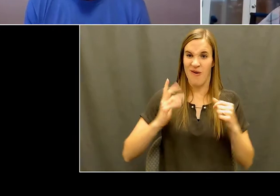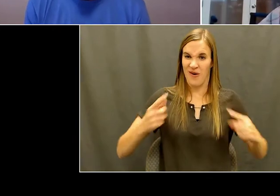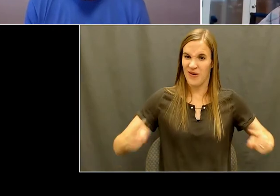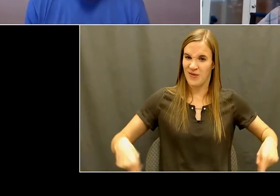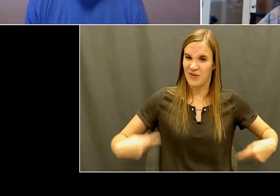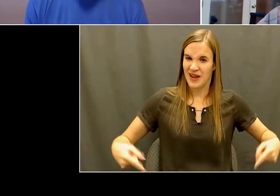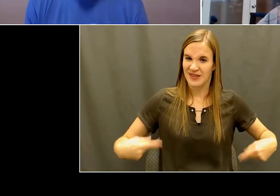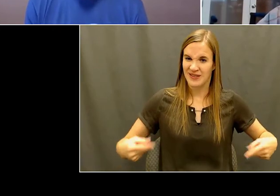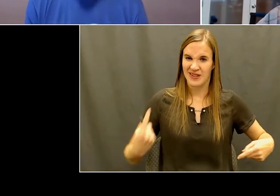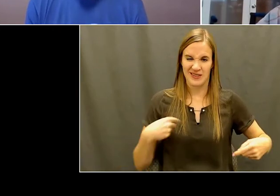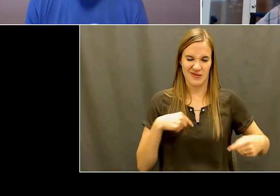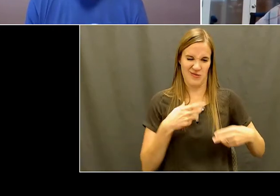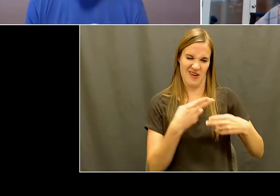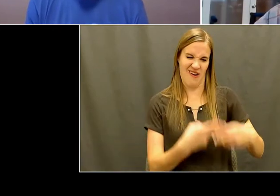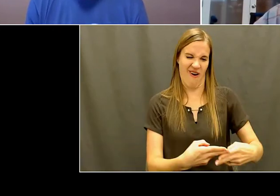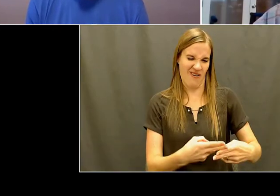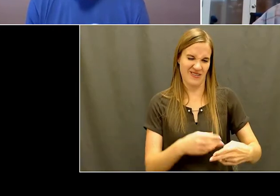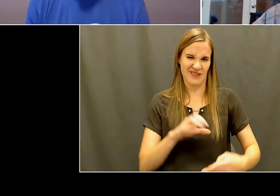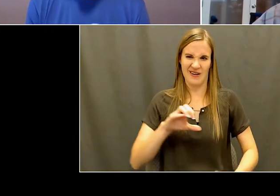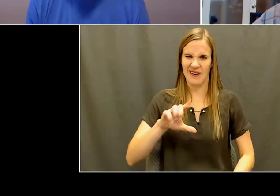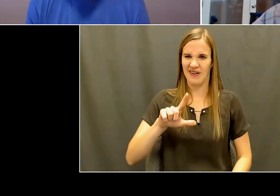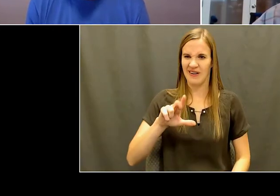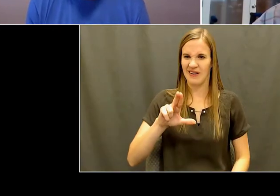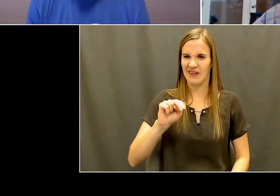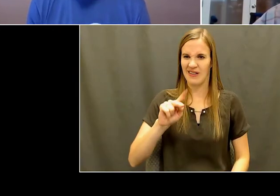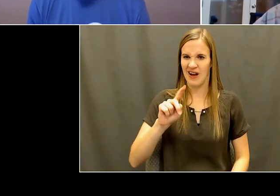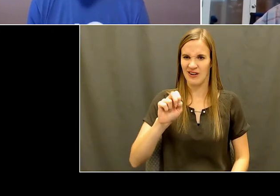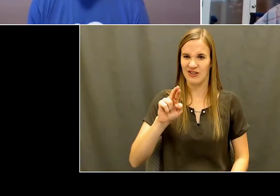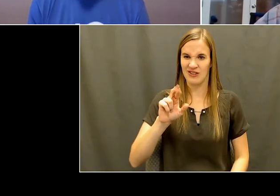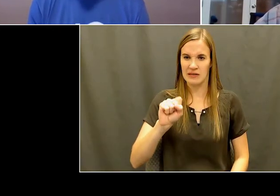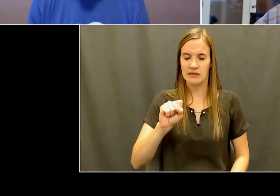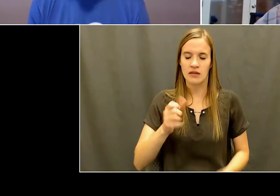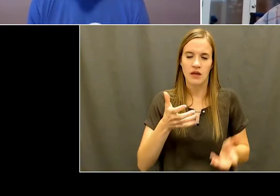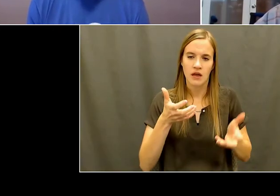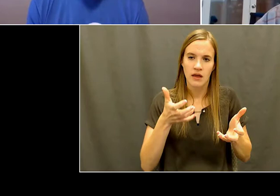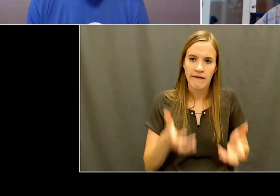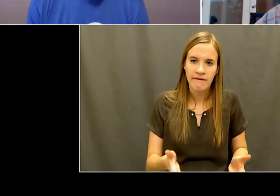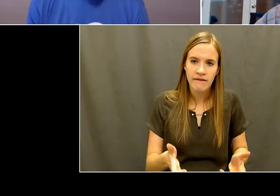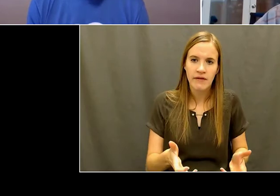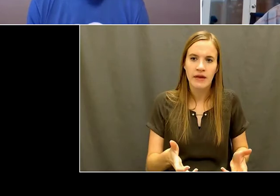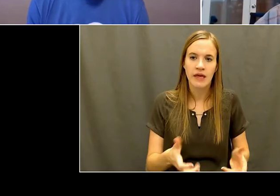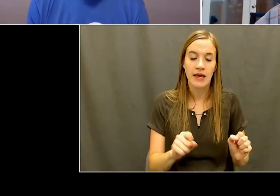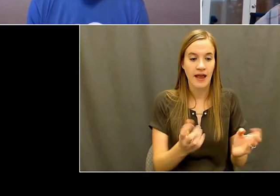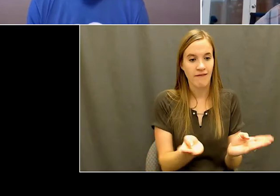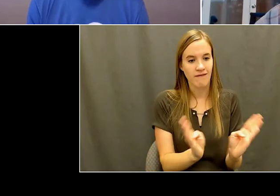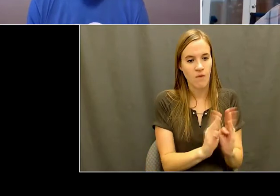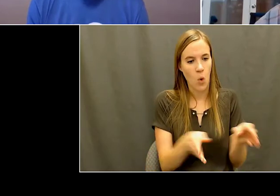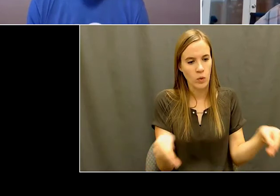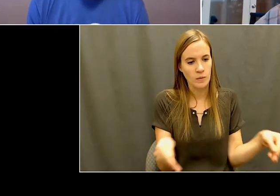we would call the clunkers heavy folding. You know, you